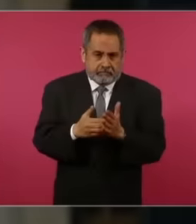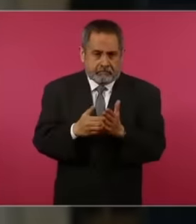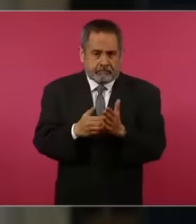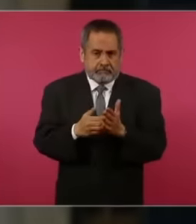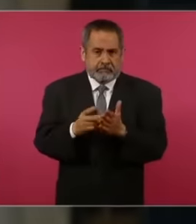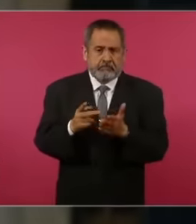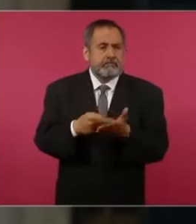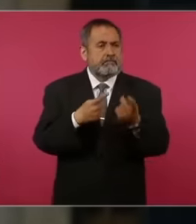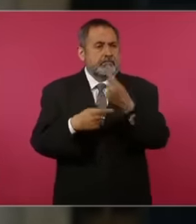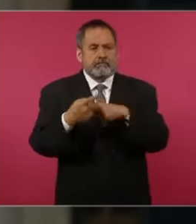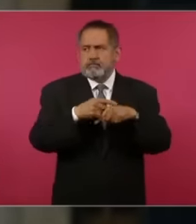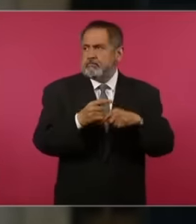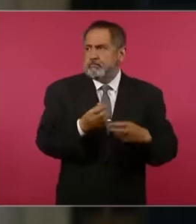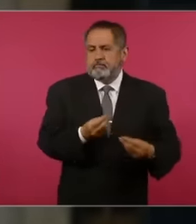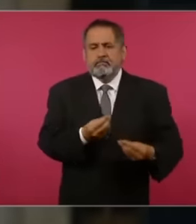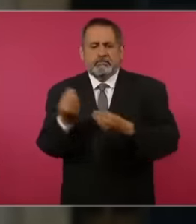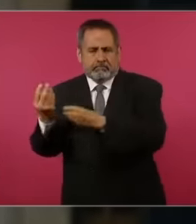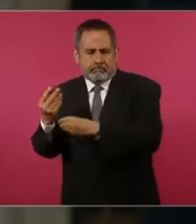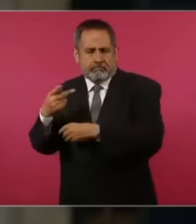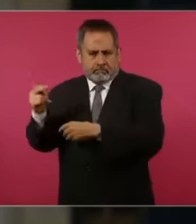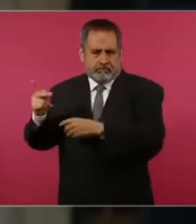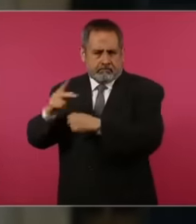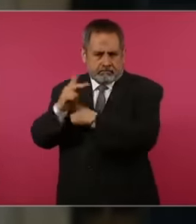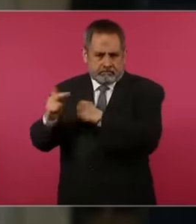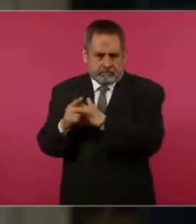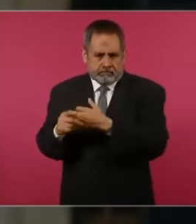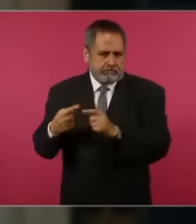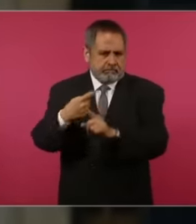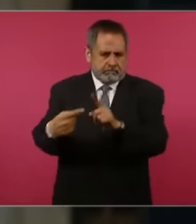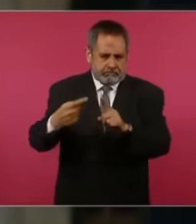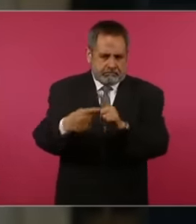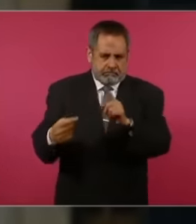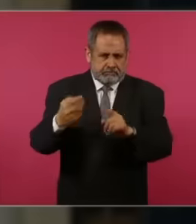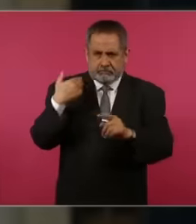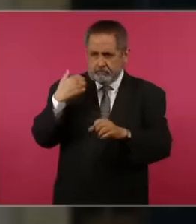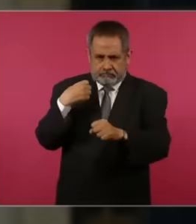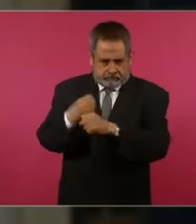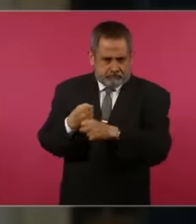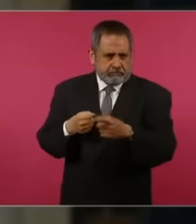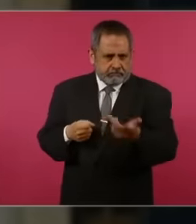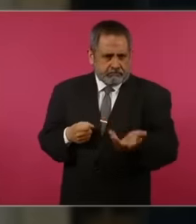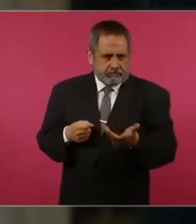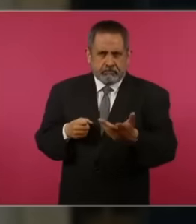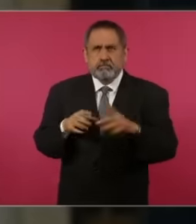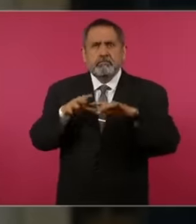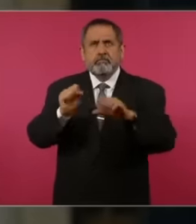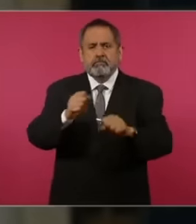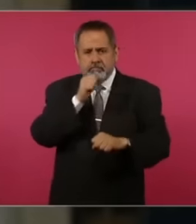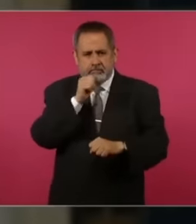in less than half of the previous year, which had not even reached 500,000